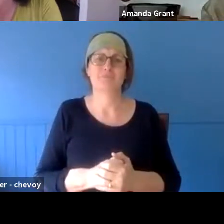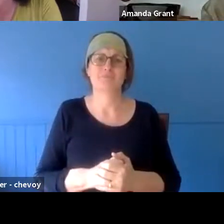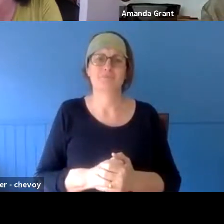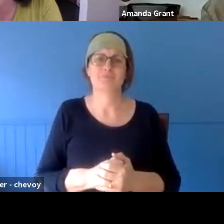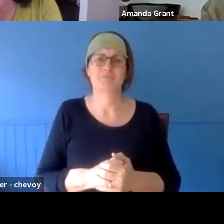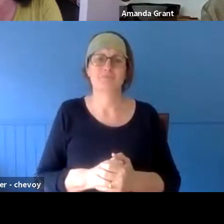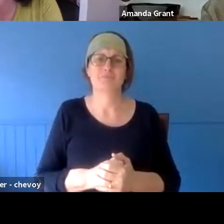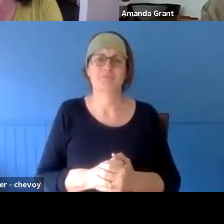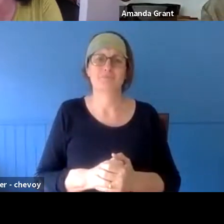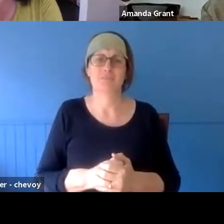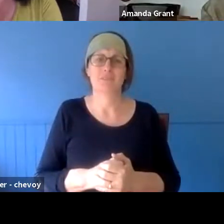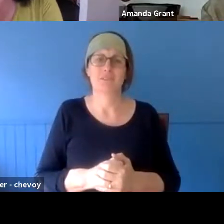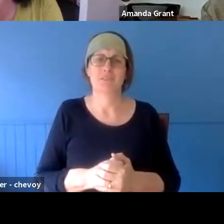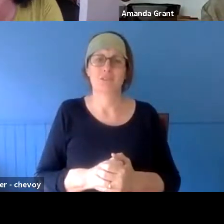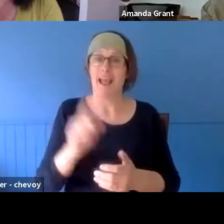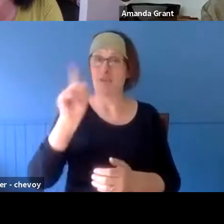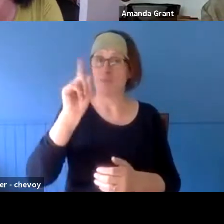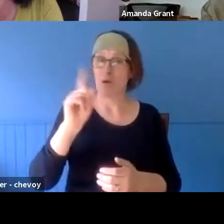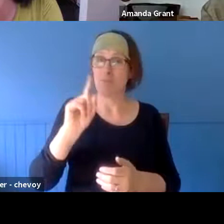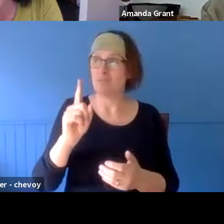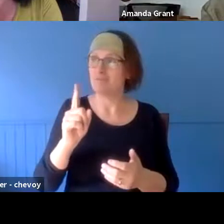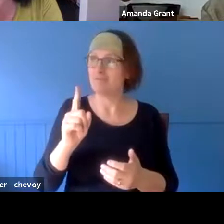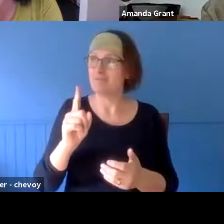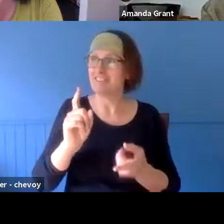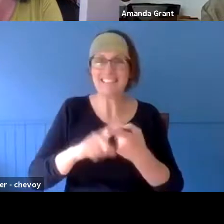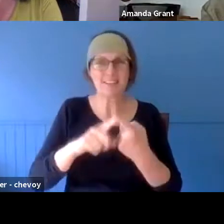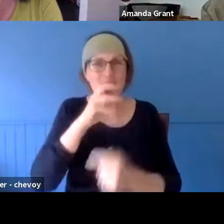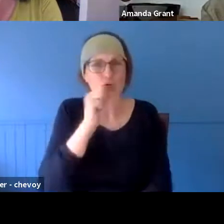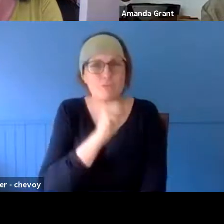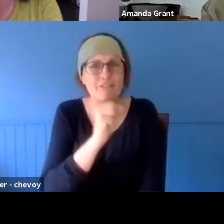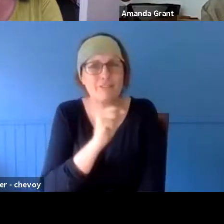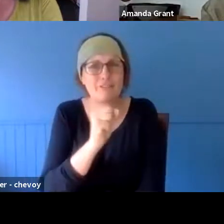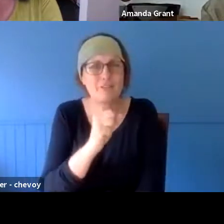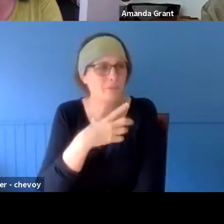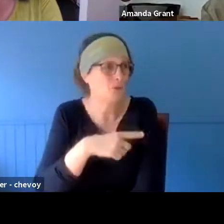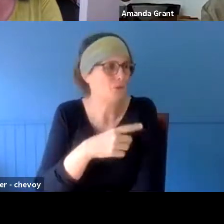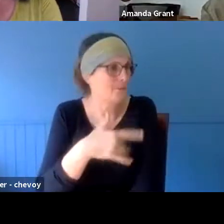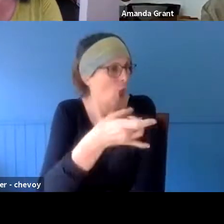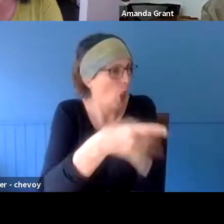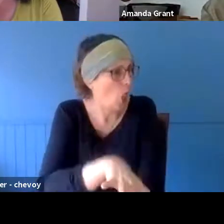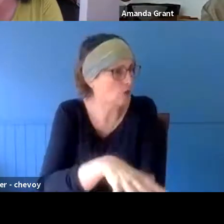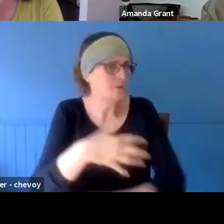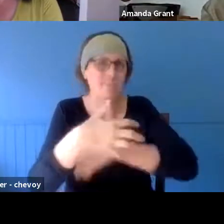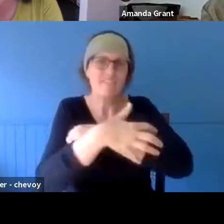still that real grief and that loss that's still happening, and it's happening for other people I was speaking to - farmers in other